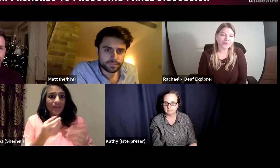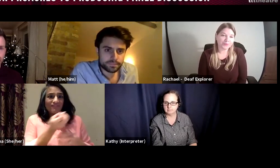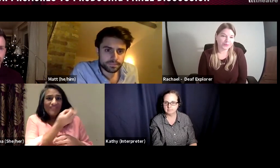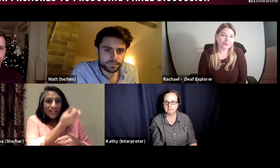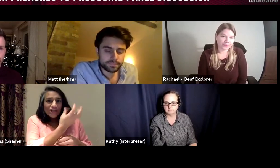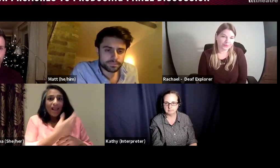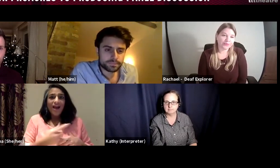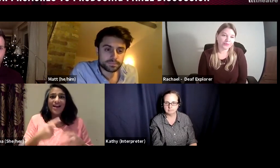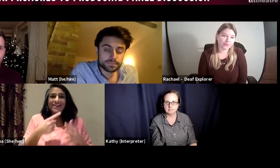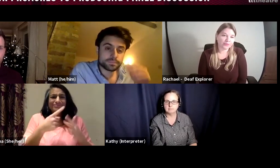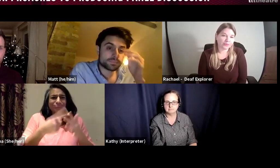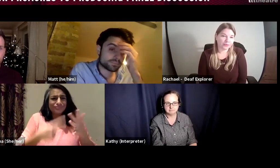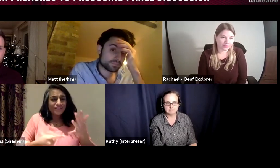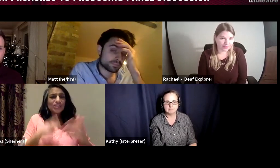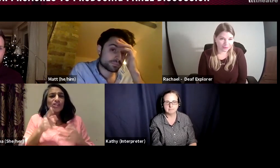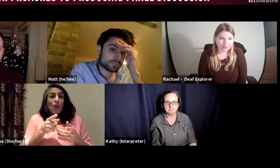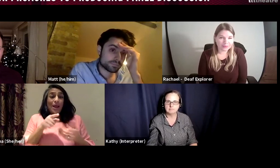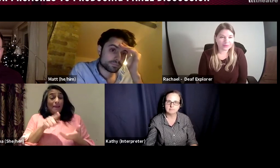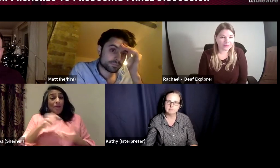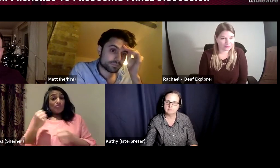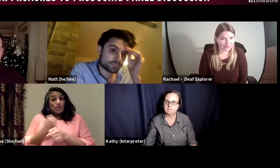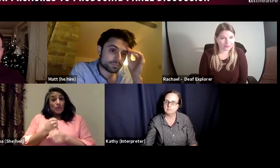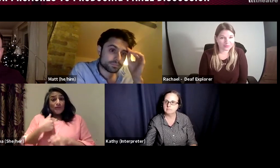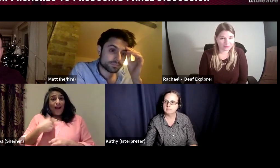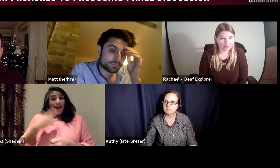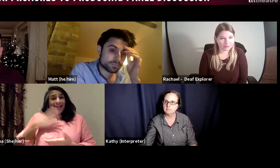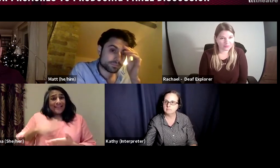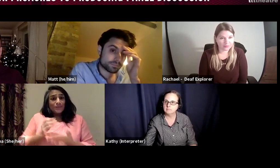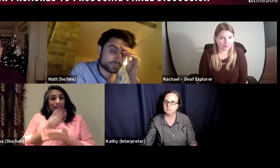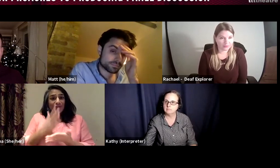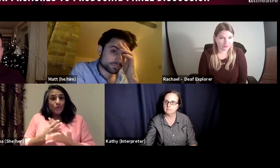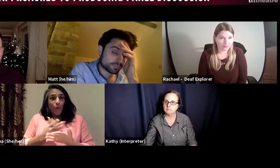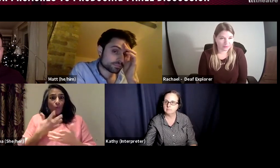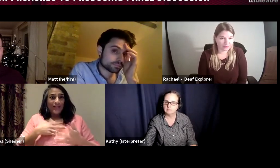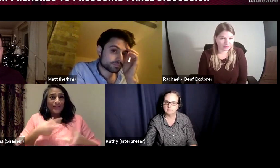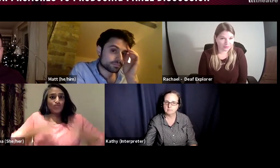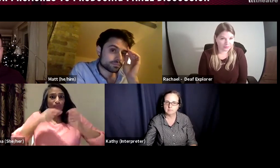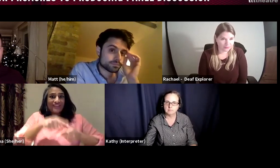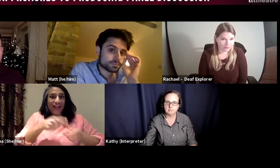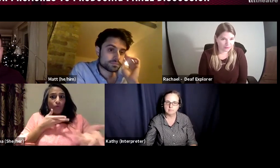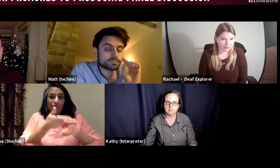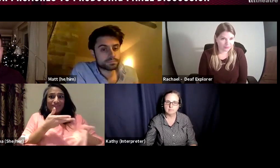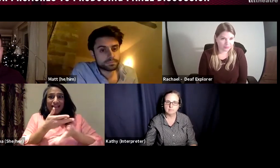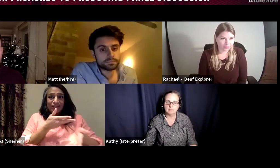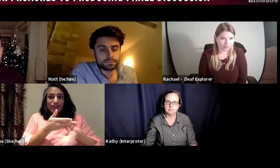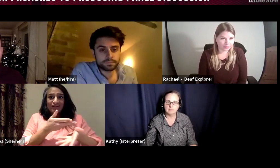but the place that we're visiting is not. In terms of flashing lights for alerting emergencies